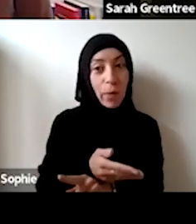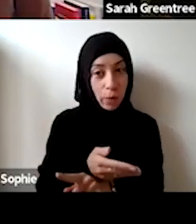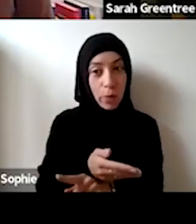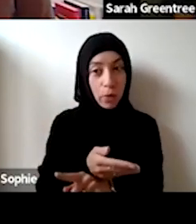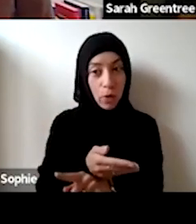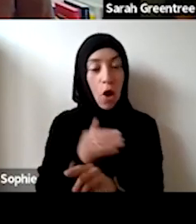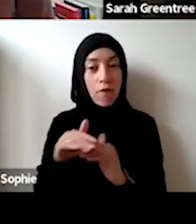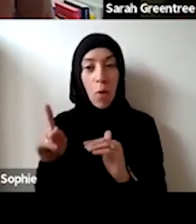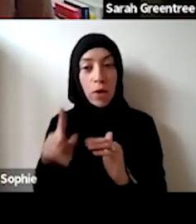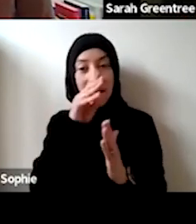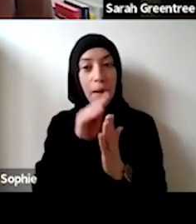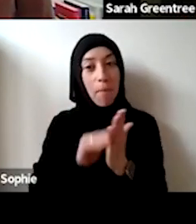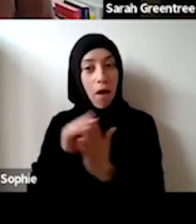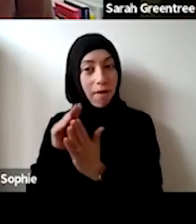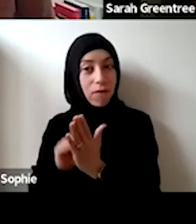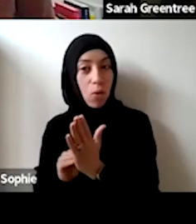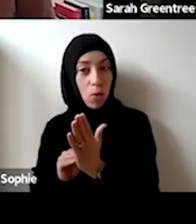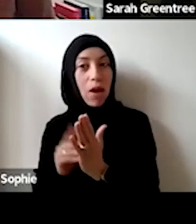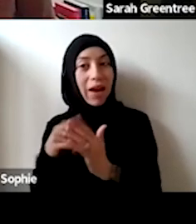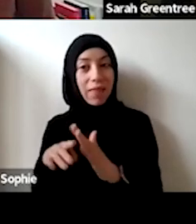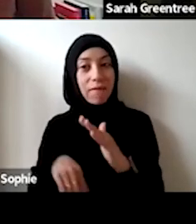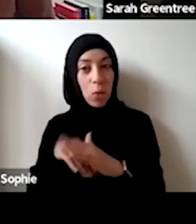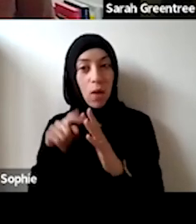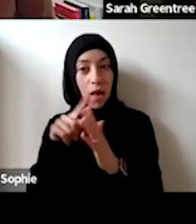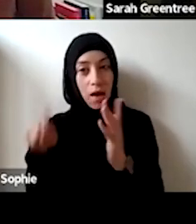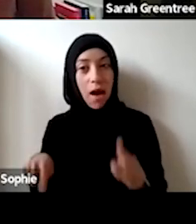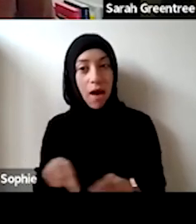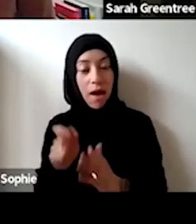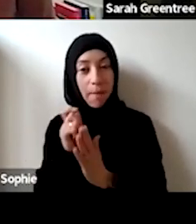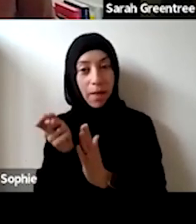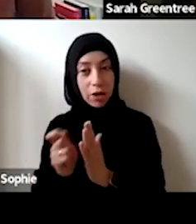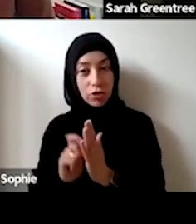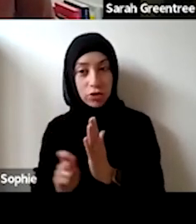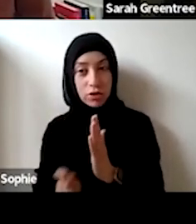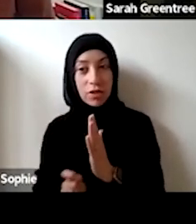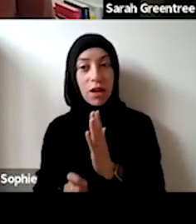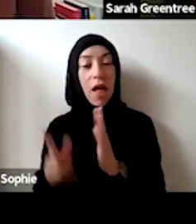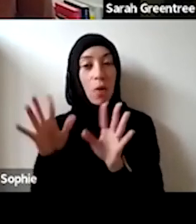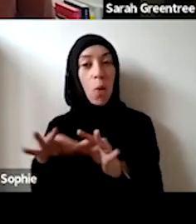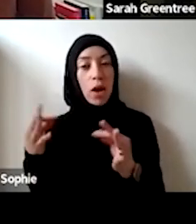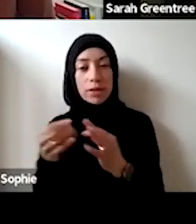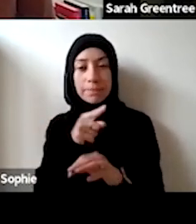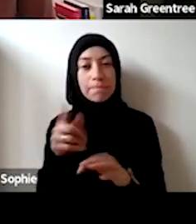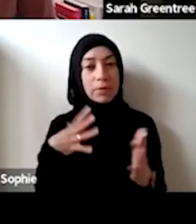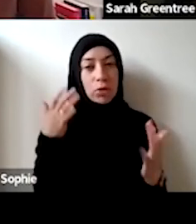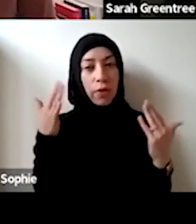so we will certainly provide you with some guidance if you, or approved through the expression of interest, change as to what you can apply for in the in the full application. what you can apply for in the full application And obviously, you know, organizations will need to think about if they need to. , and obviously organisations will need to think about if they need to re-scale activities, or re-scale